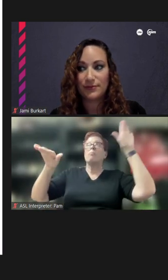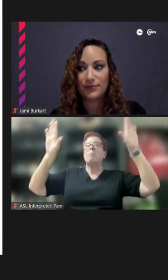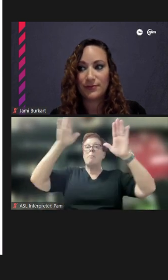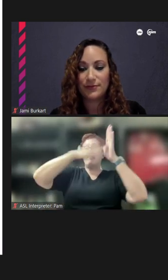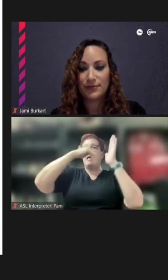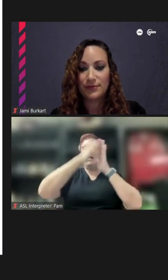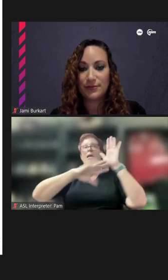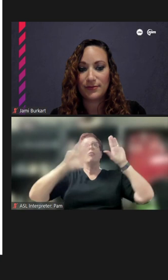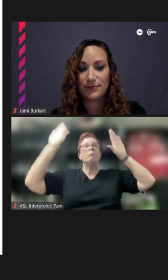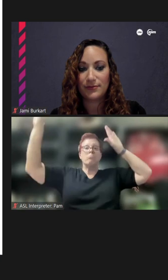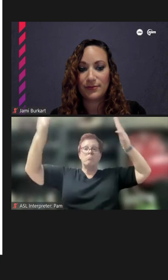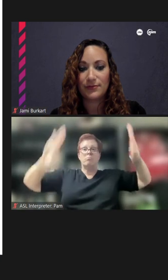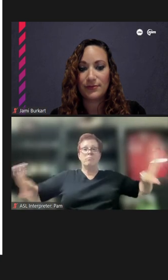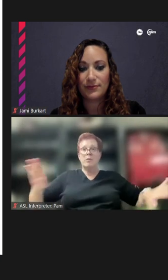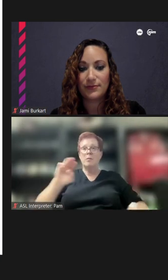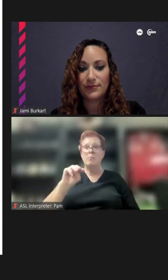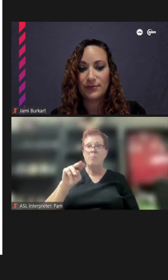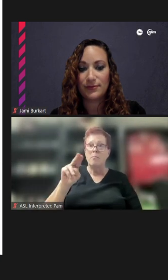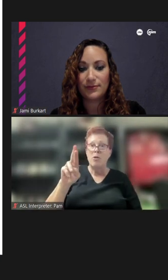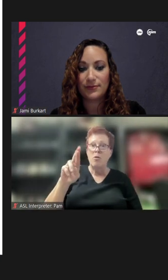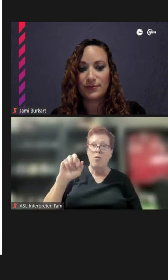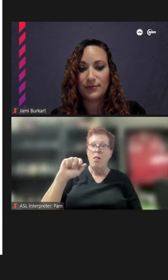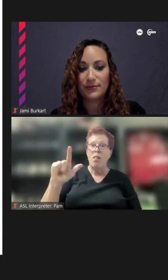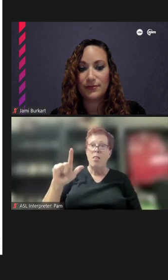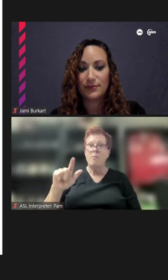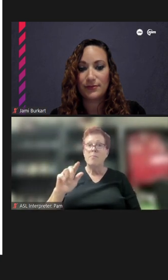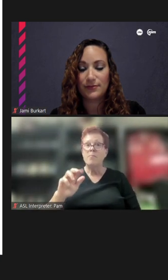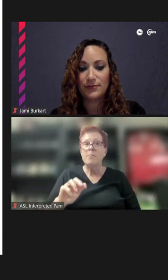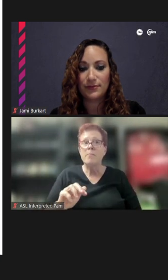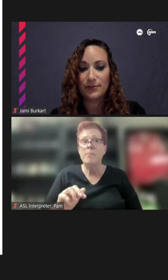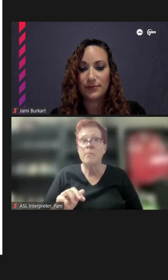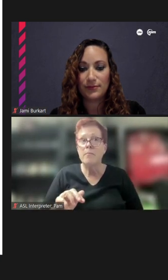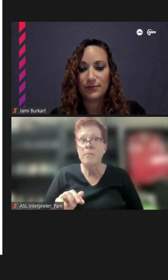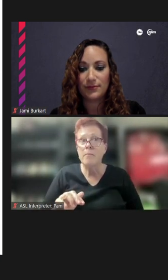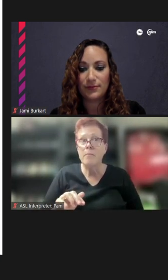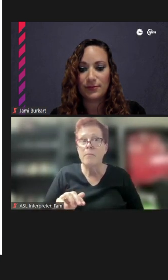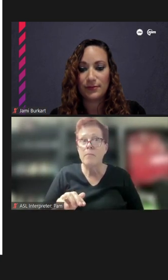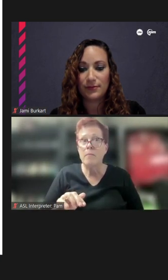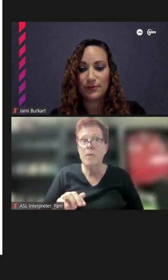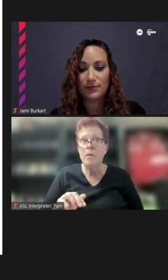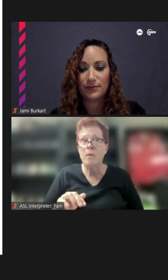comes to mind, and it's called Roots of Argyle on Argyle and that